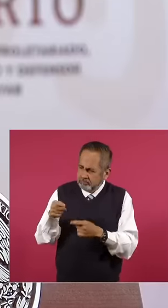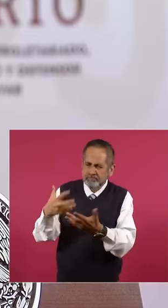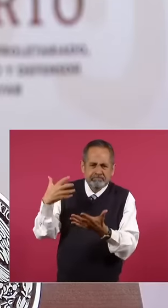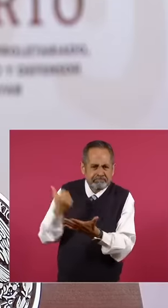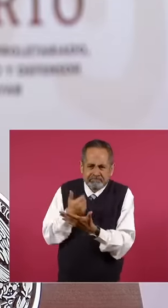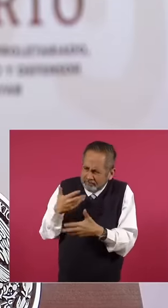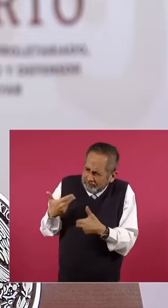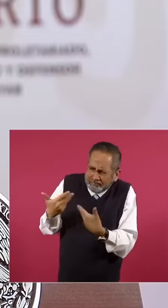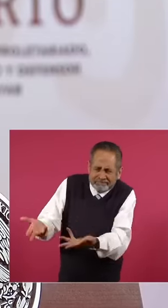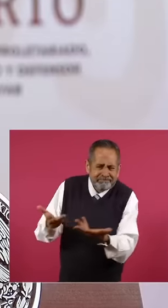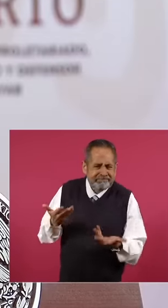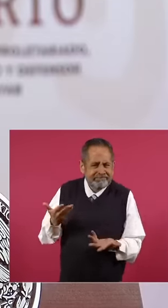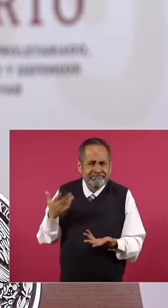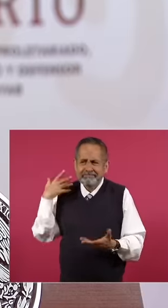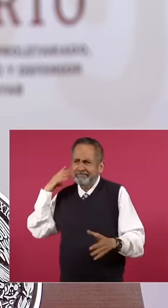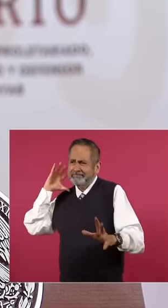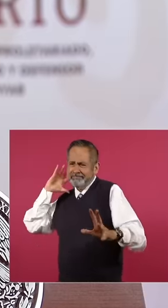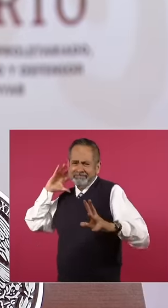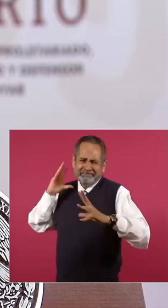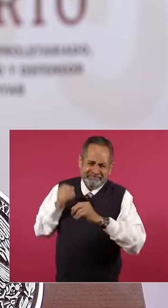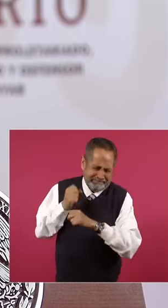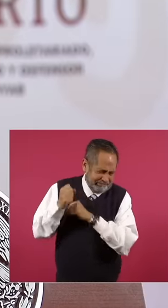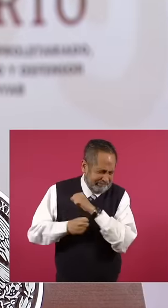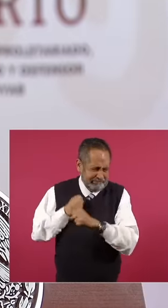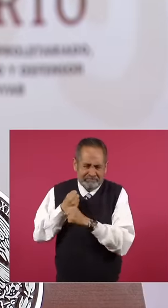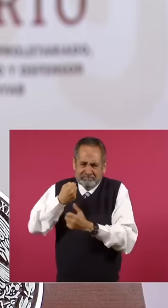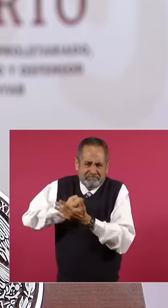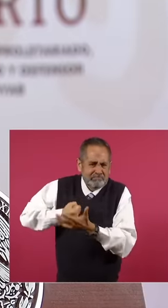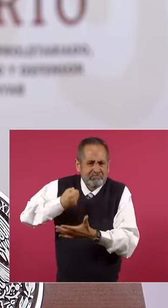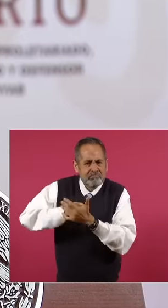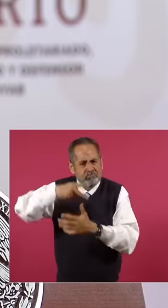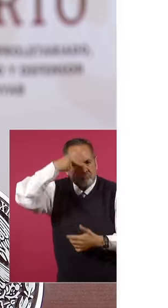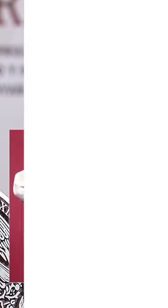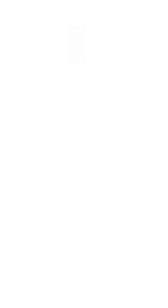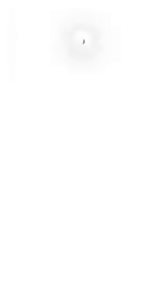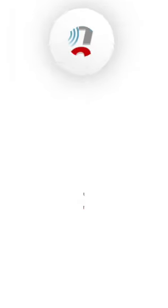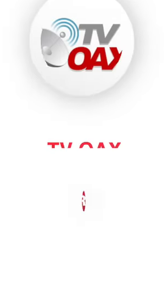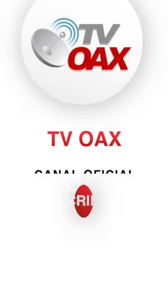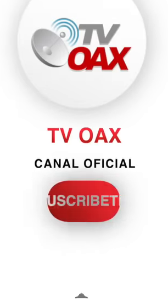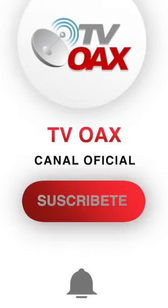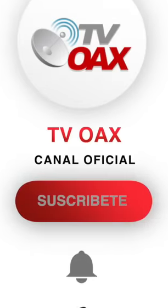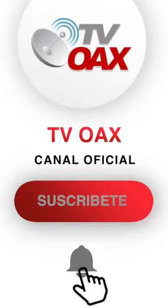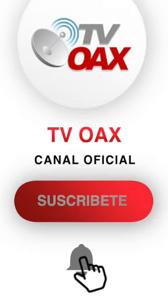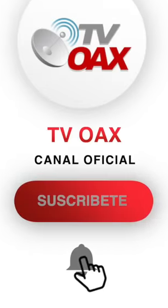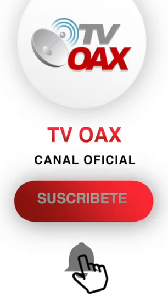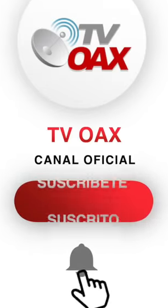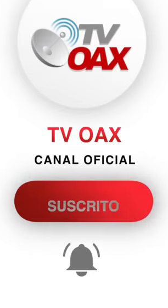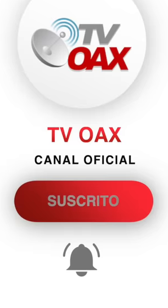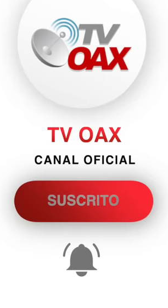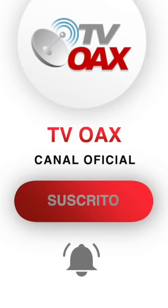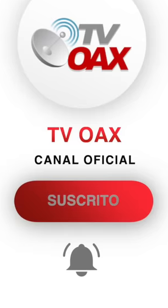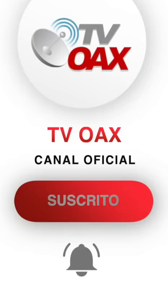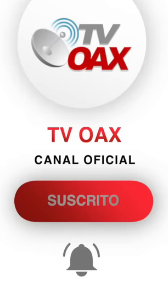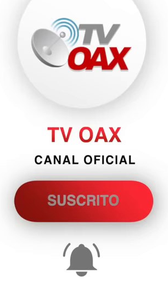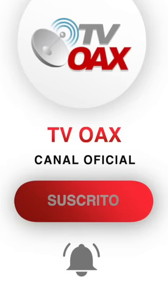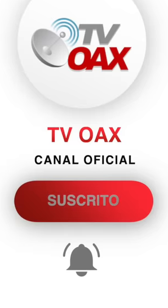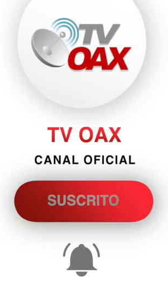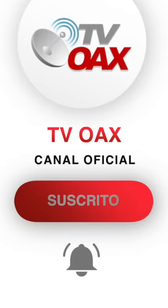a person who has been a great Mexican, a Mexican who is an opponent, then a ruler, has worked